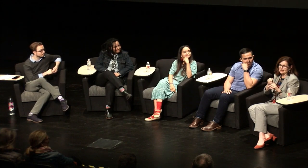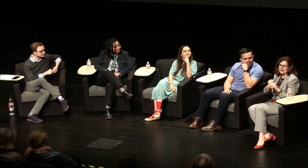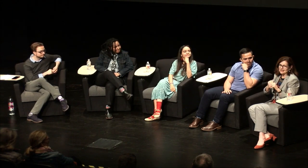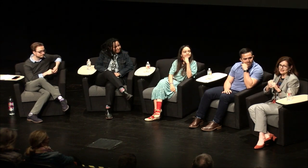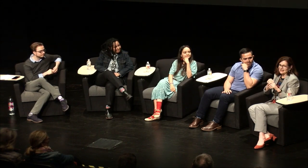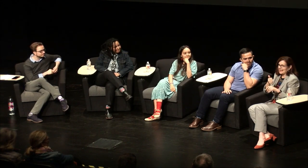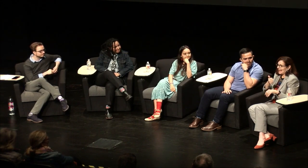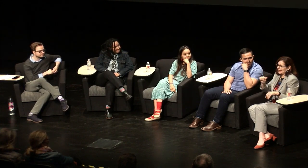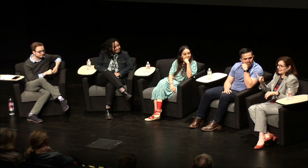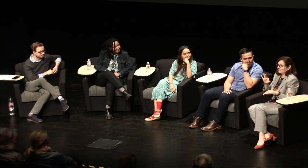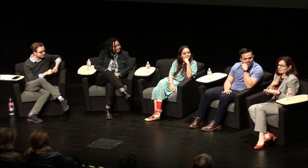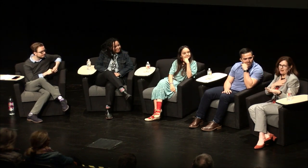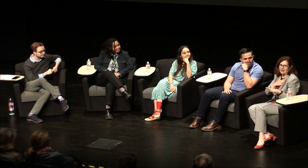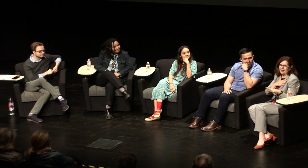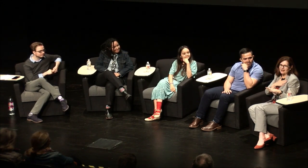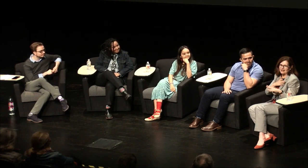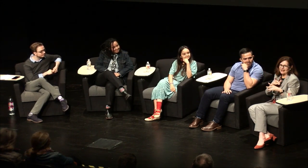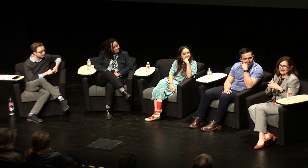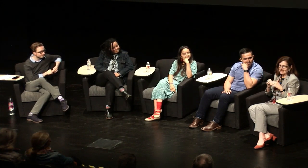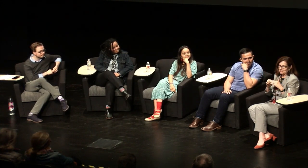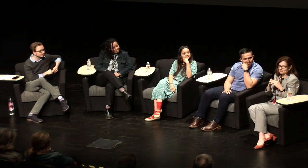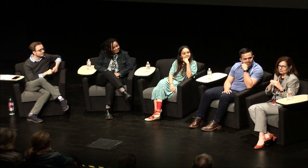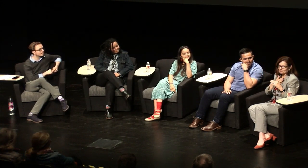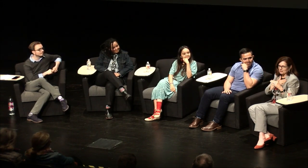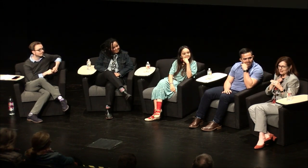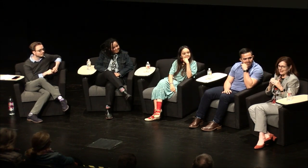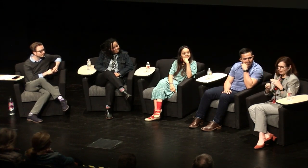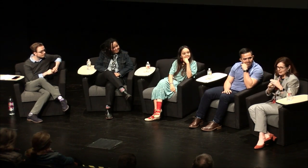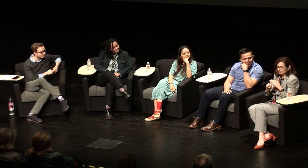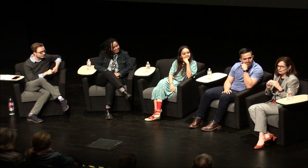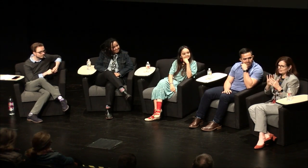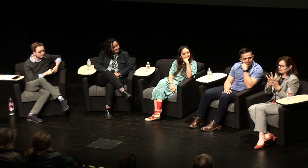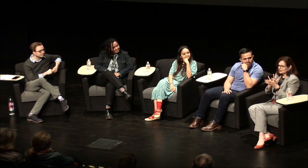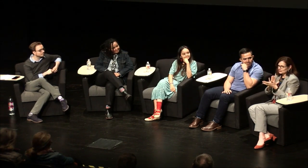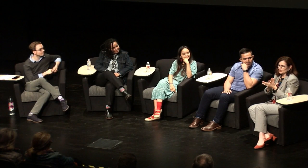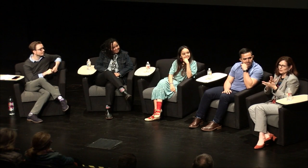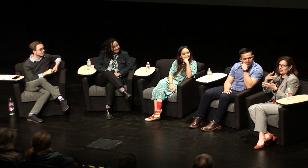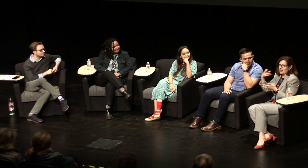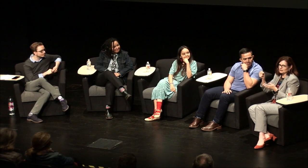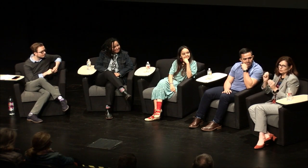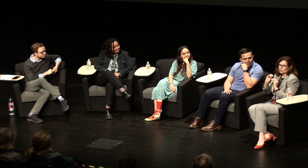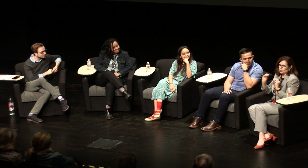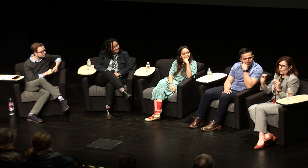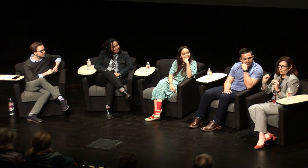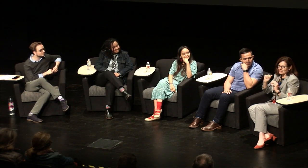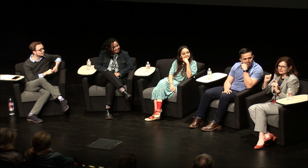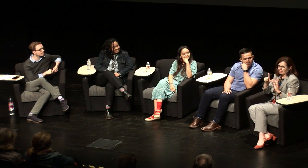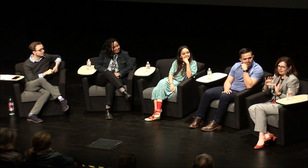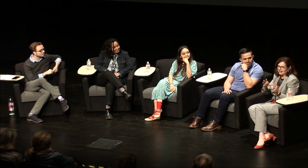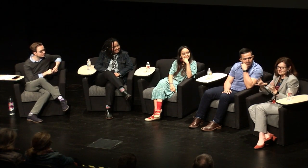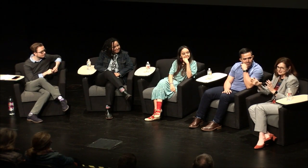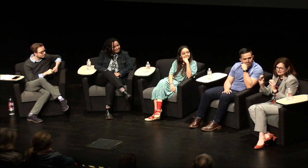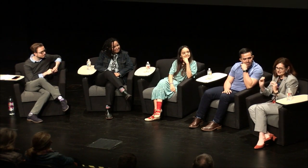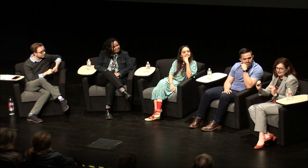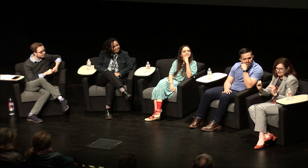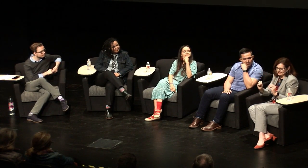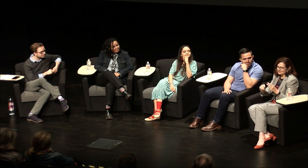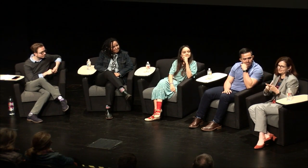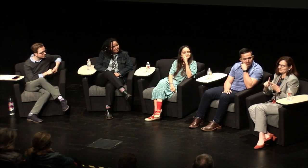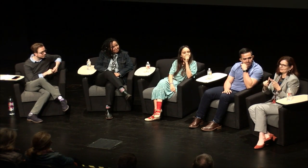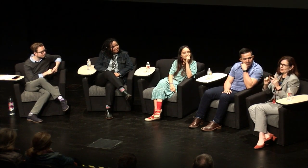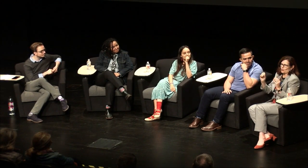signed in elementary middle school high school there were no ASL classes there